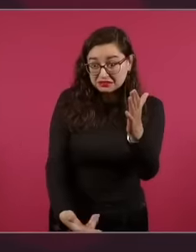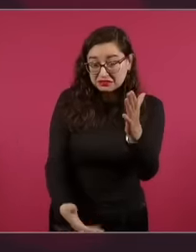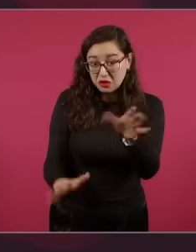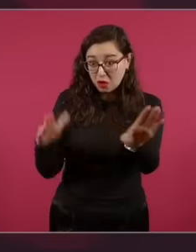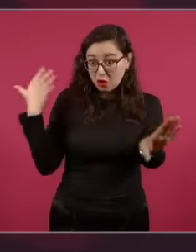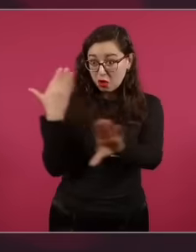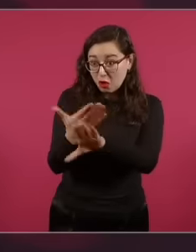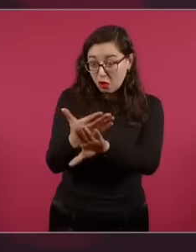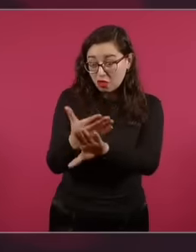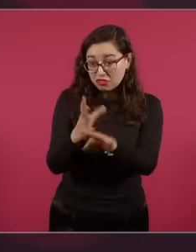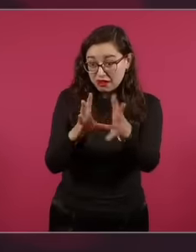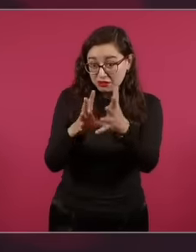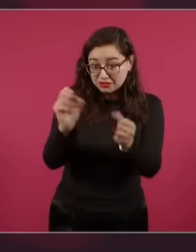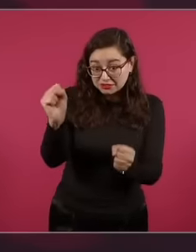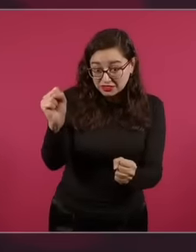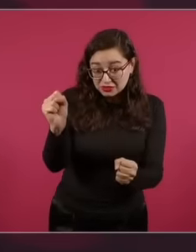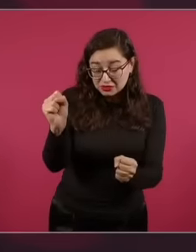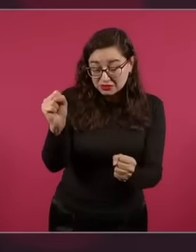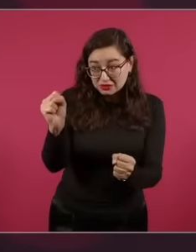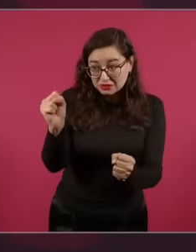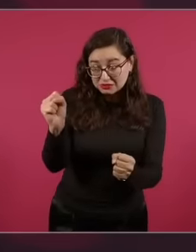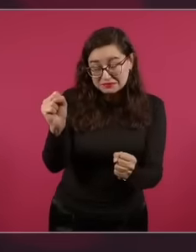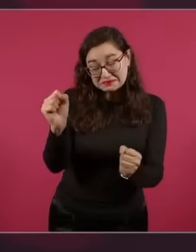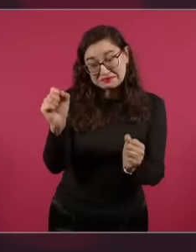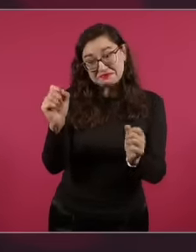were committed